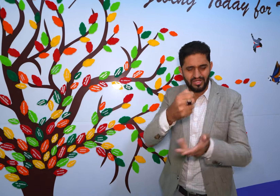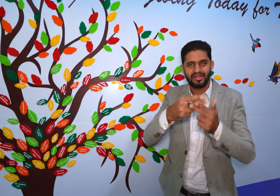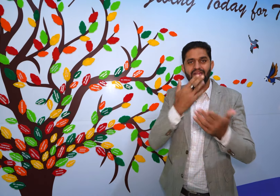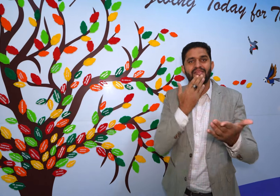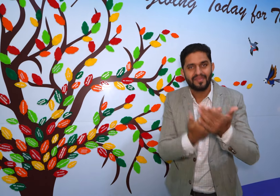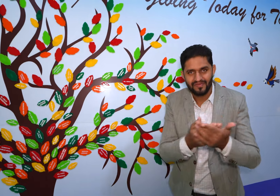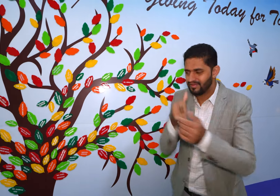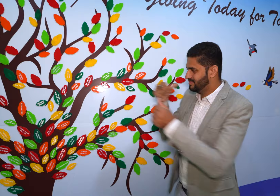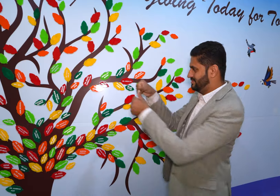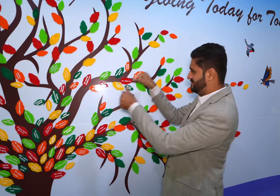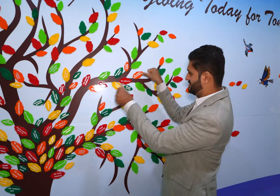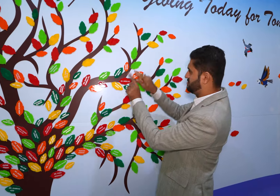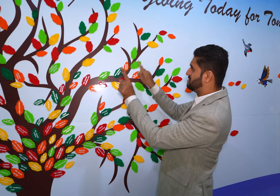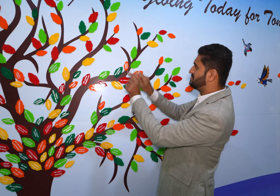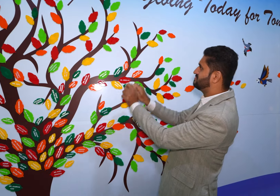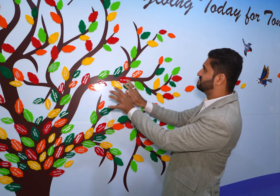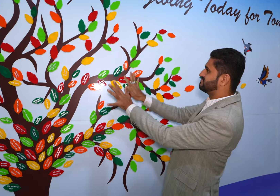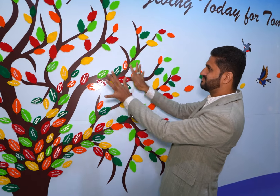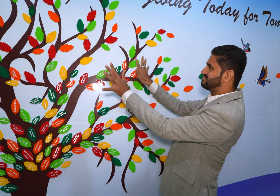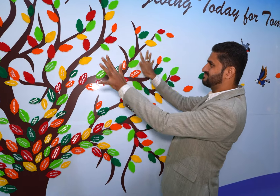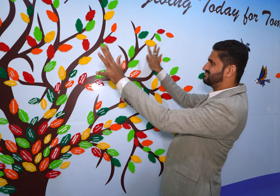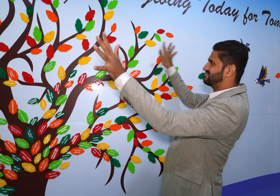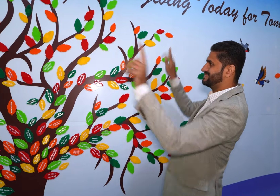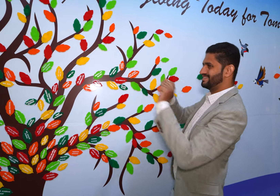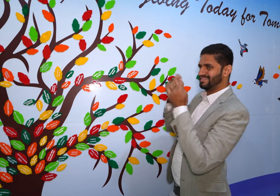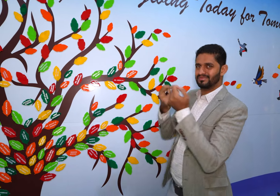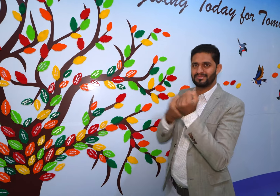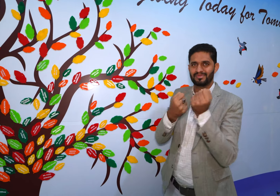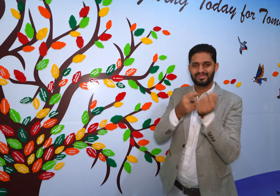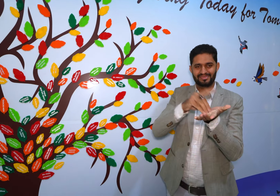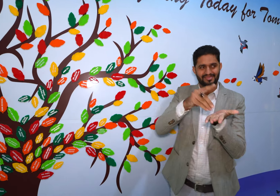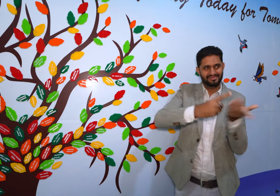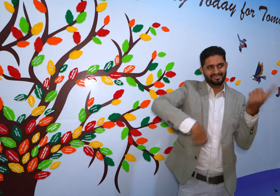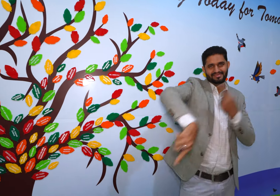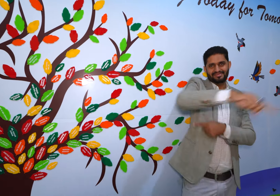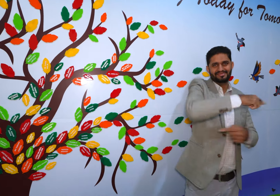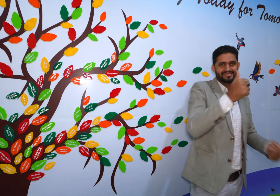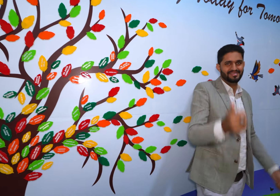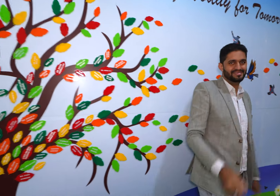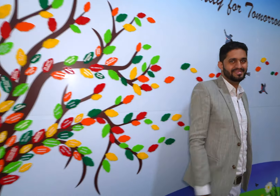we show our gratitude with this display for everyone to see.